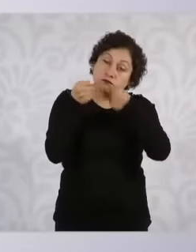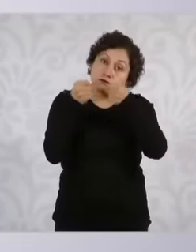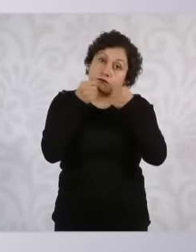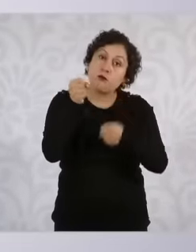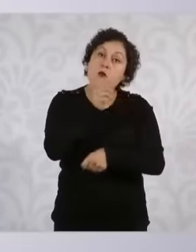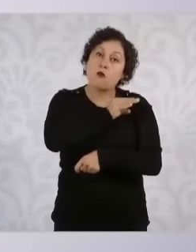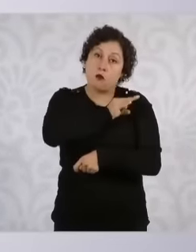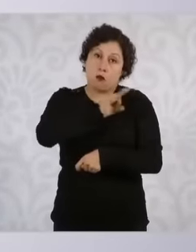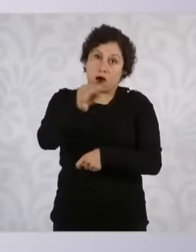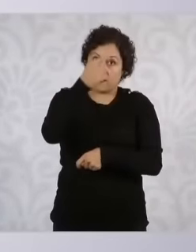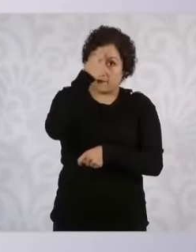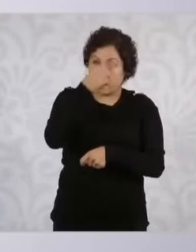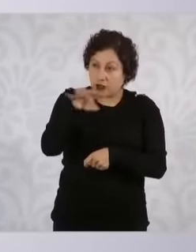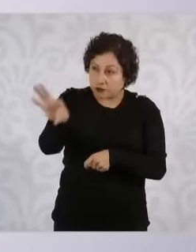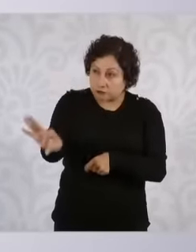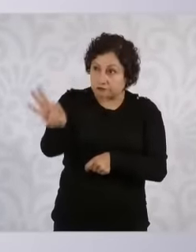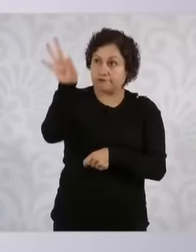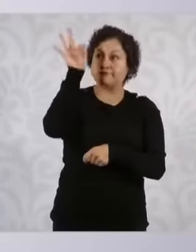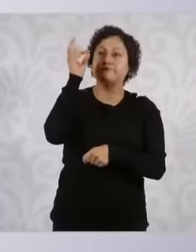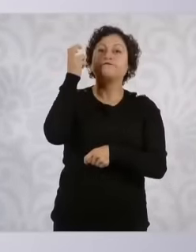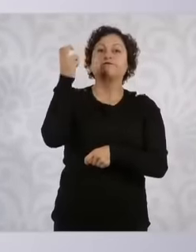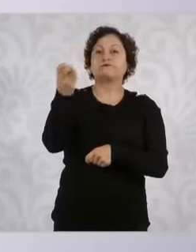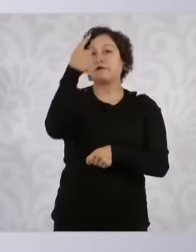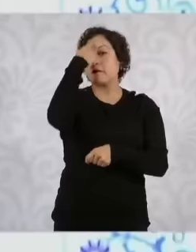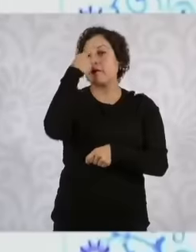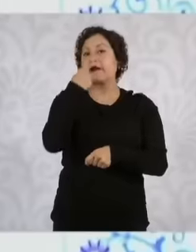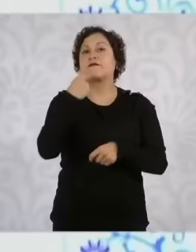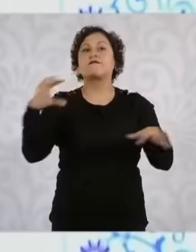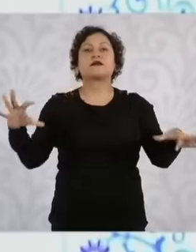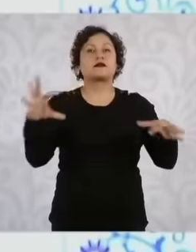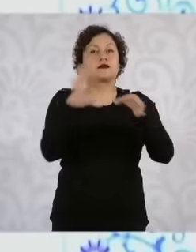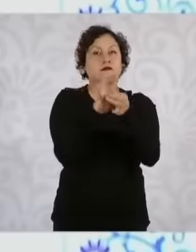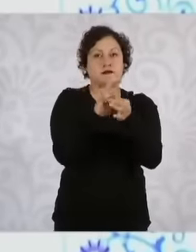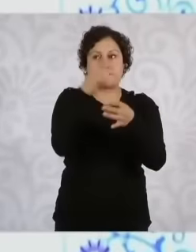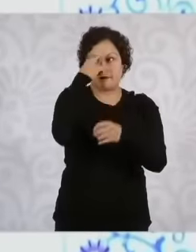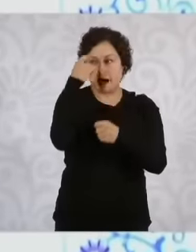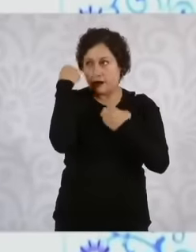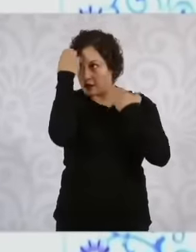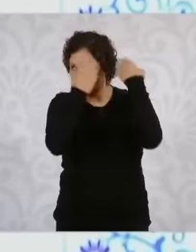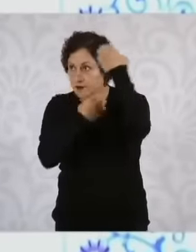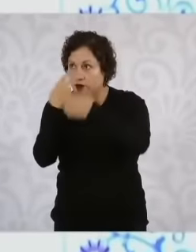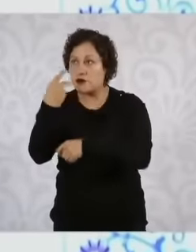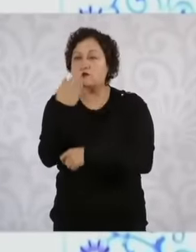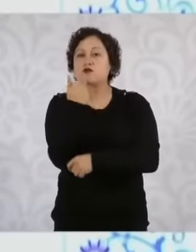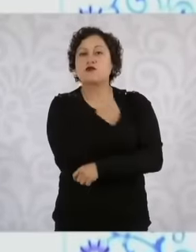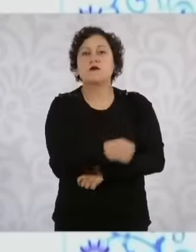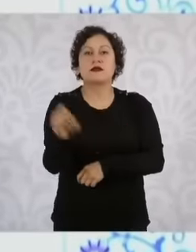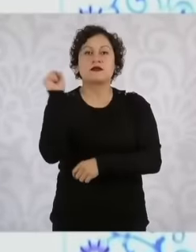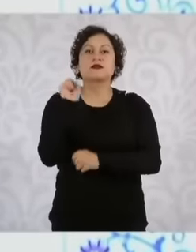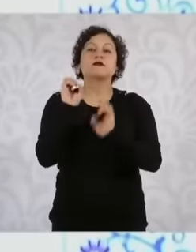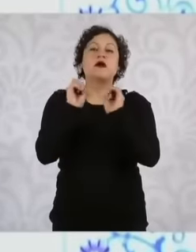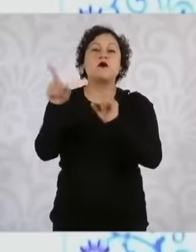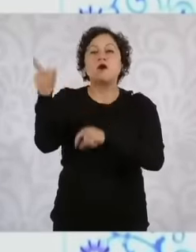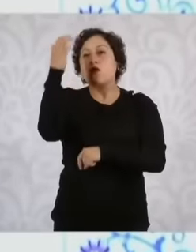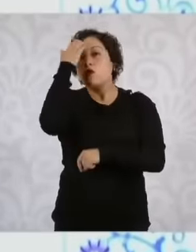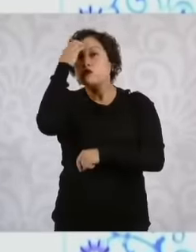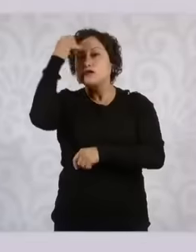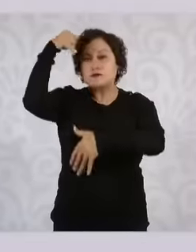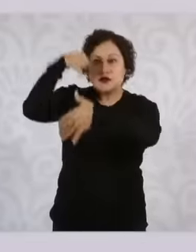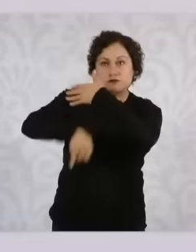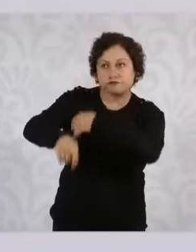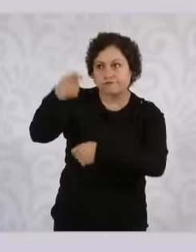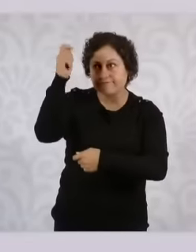as the most suitable in order to evaluate their competence and technical knowledge. The